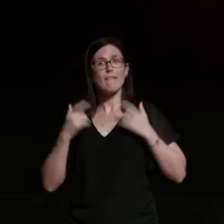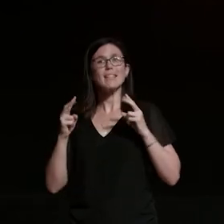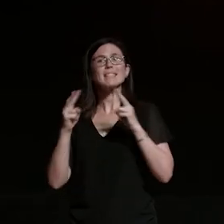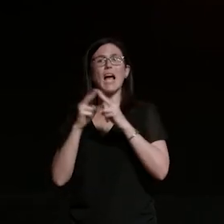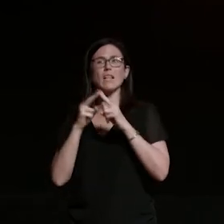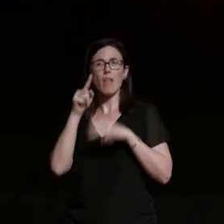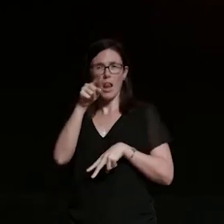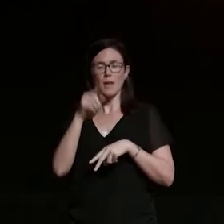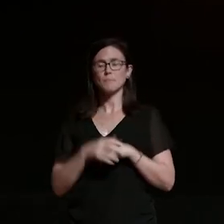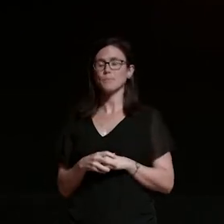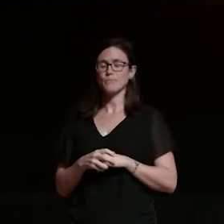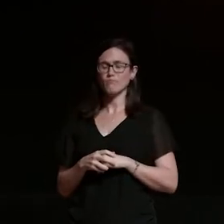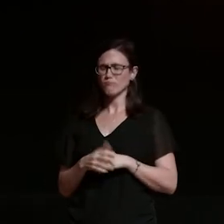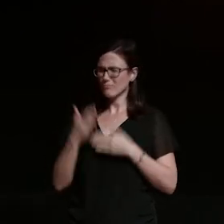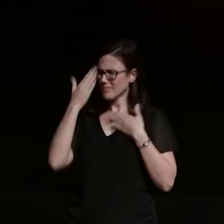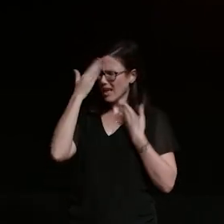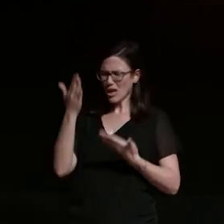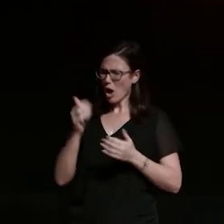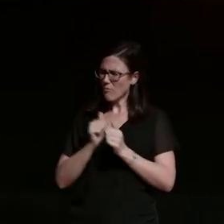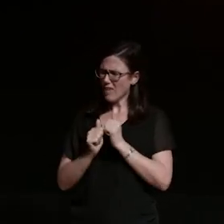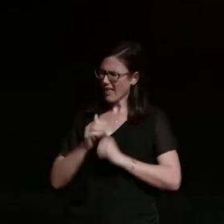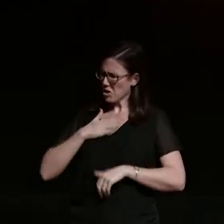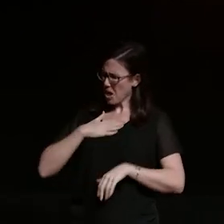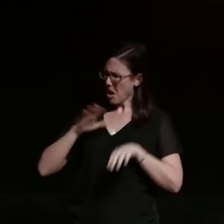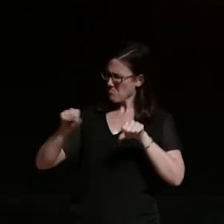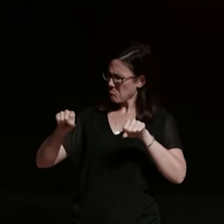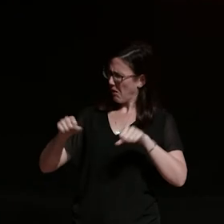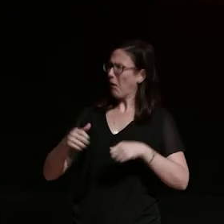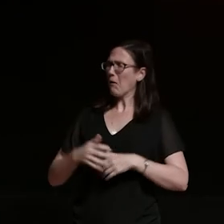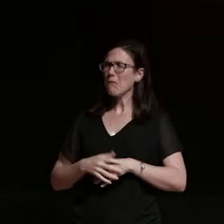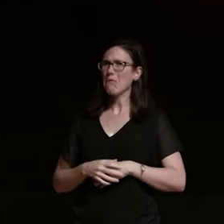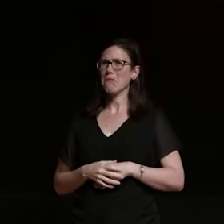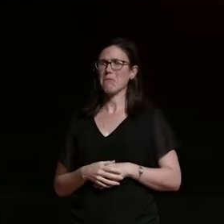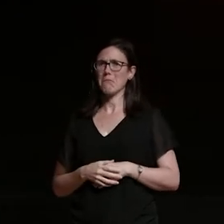we didn't even know that he liked motorcycles and that's sort of a bit of a theme with lachlan